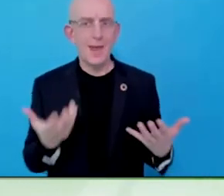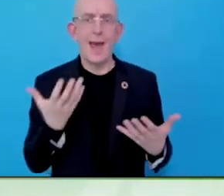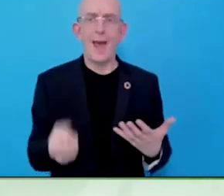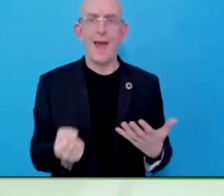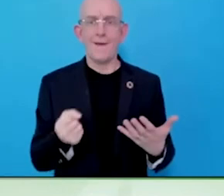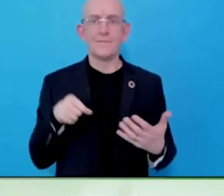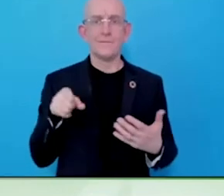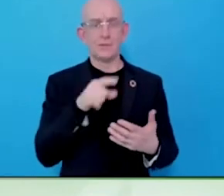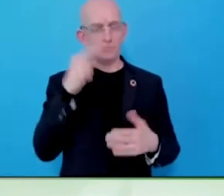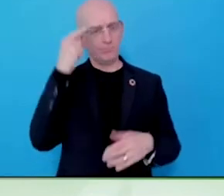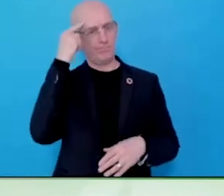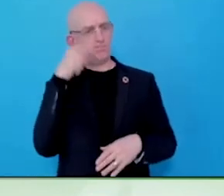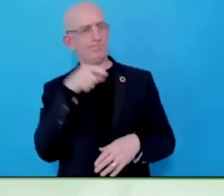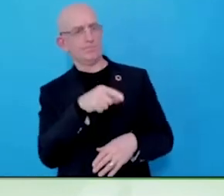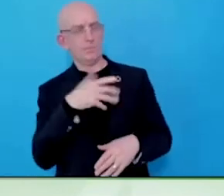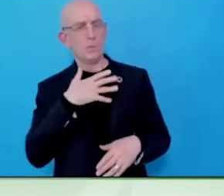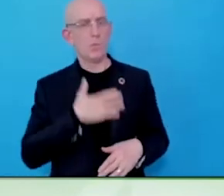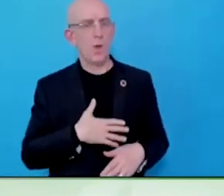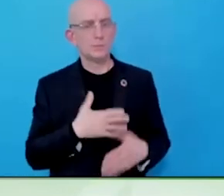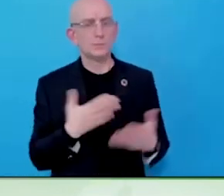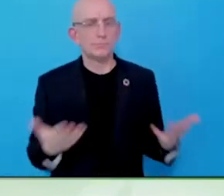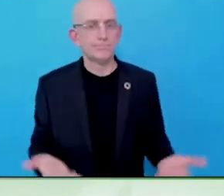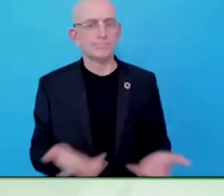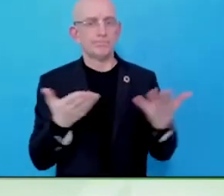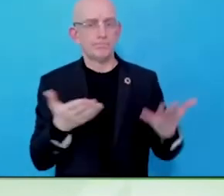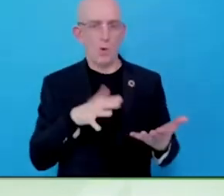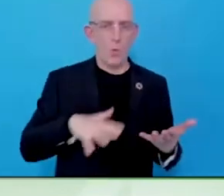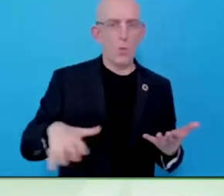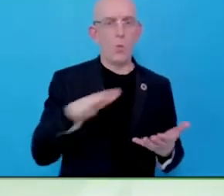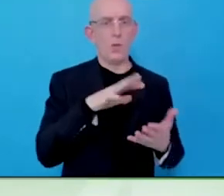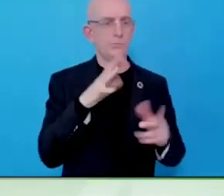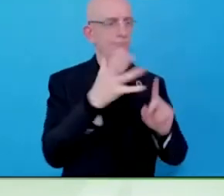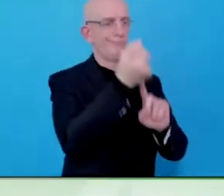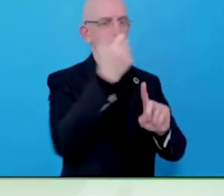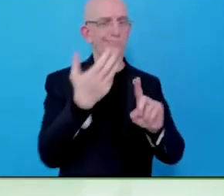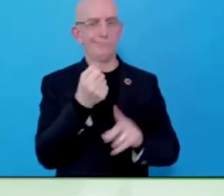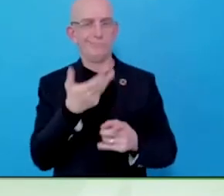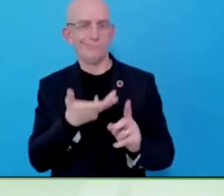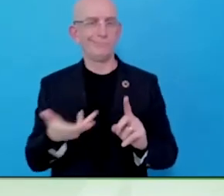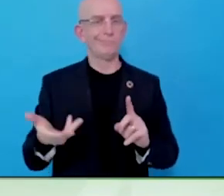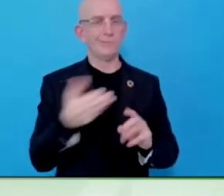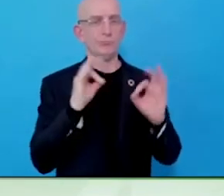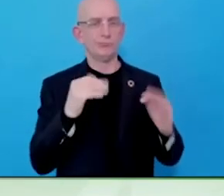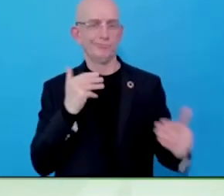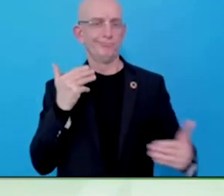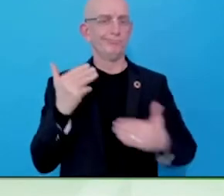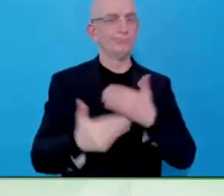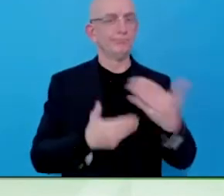easy for business to attract suitable candidates for the skills they require to feel particular vacancies.